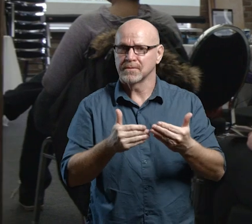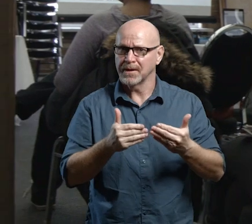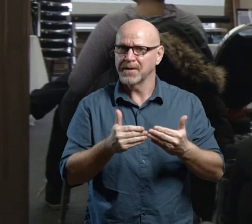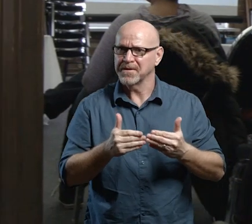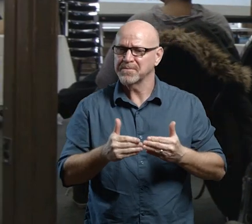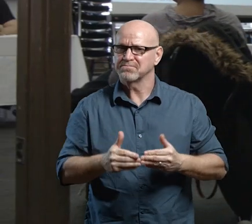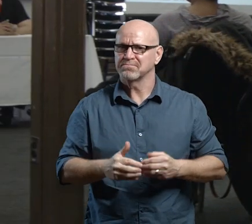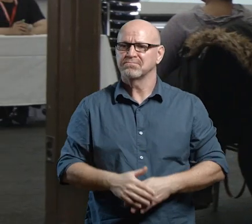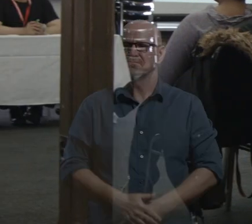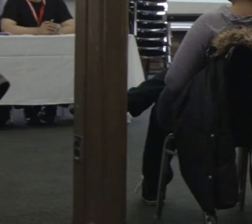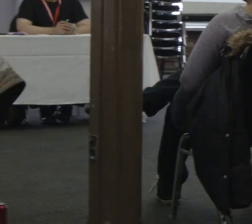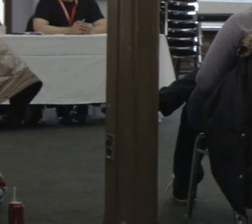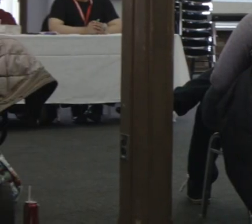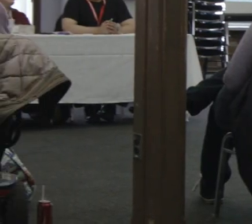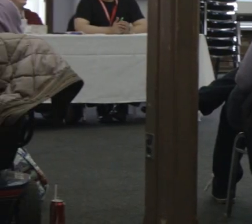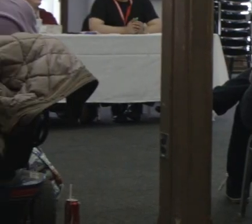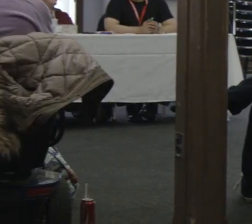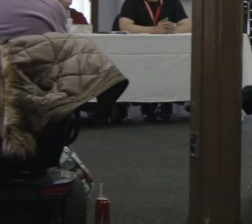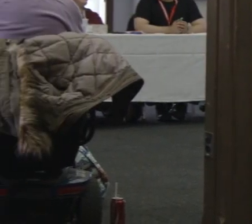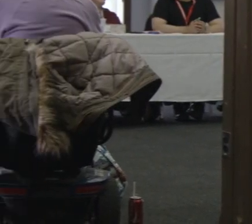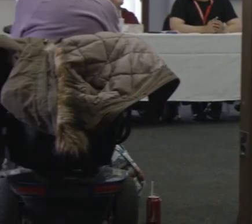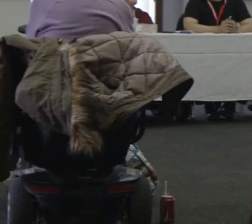things in the community. So it's not really through, through, just through